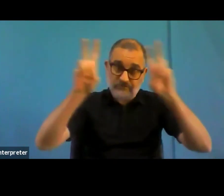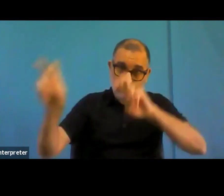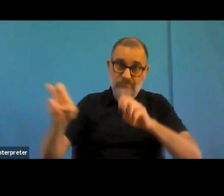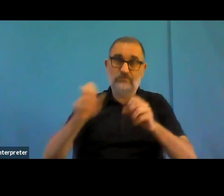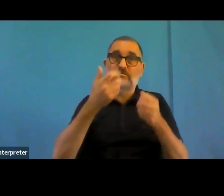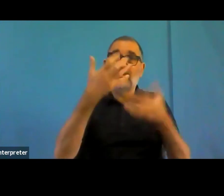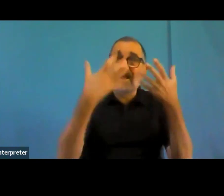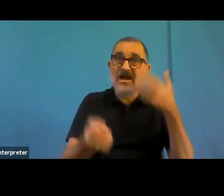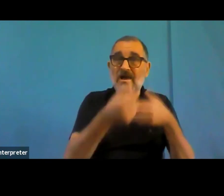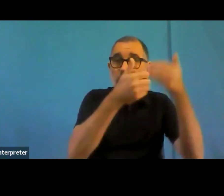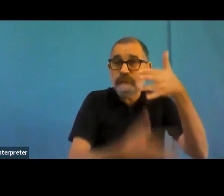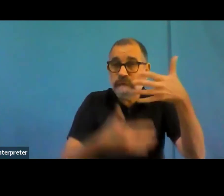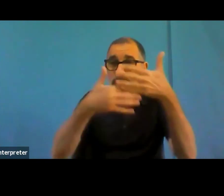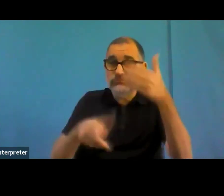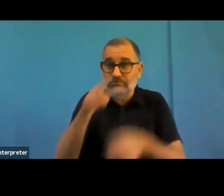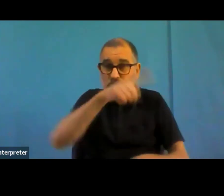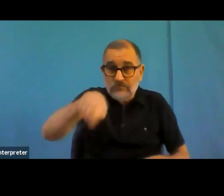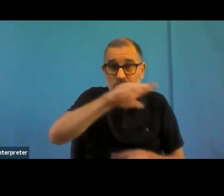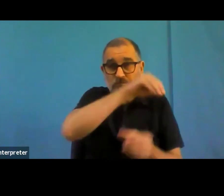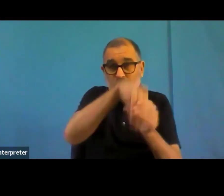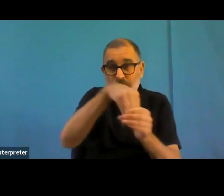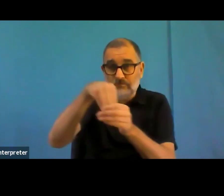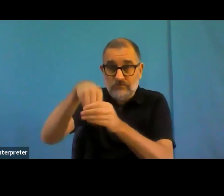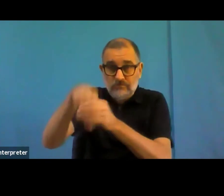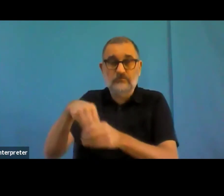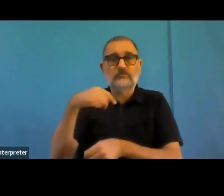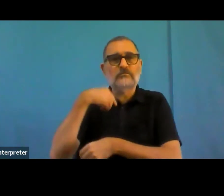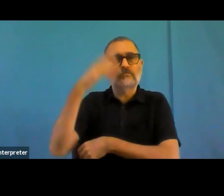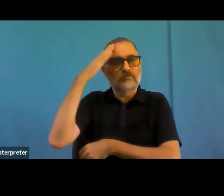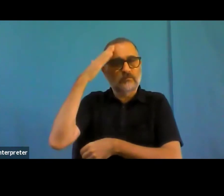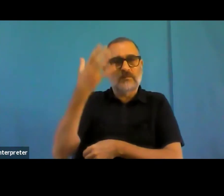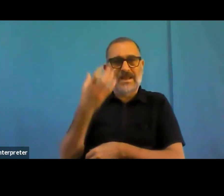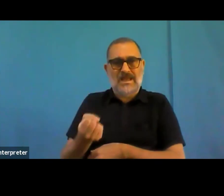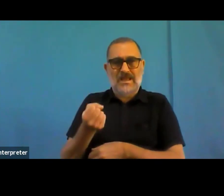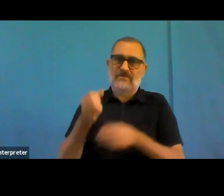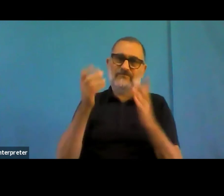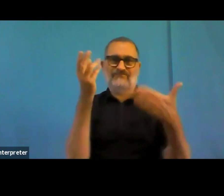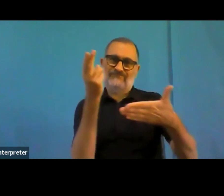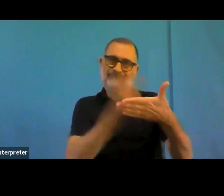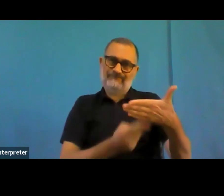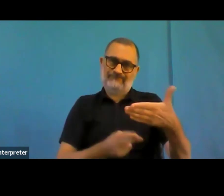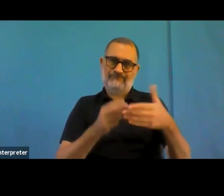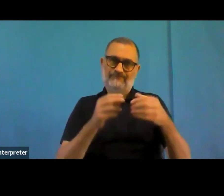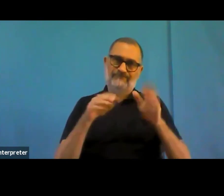So if the web author doesn't know how to do this, the result is inaccessible. That is outright stupid.